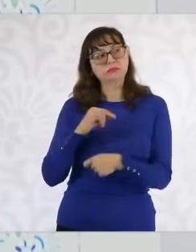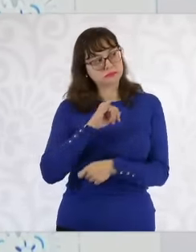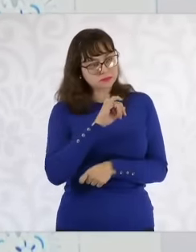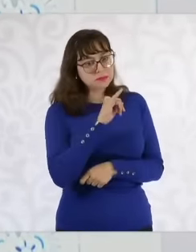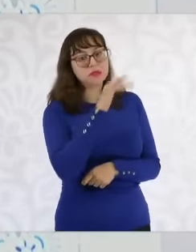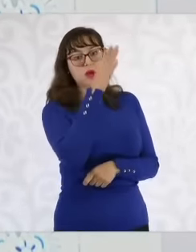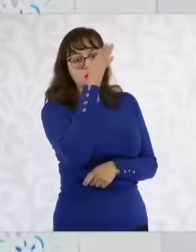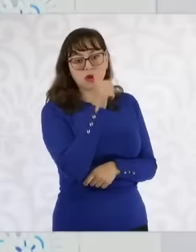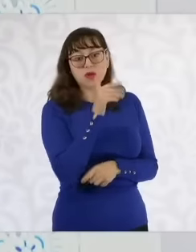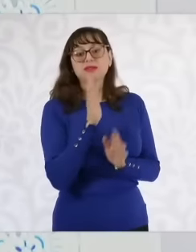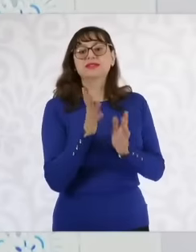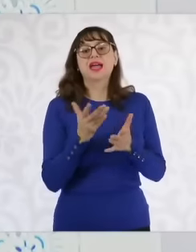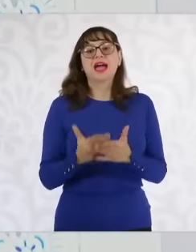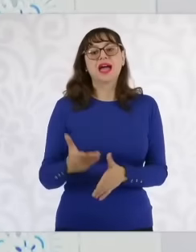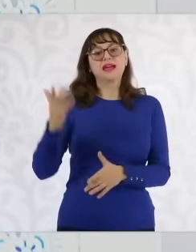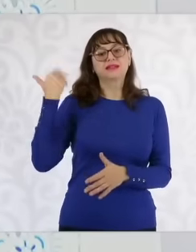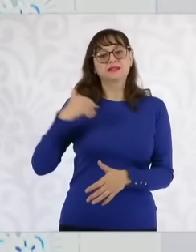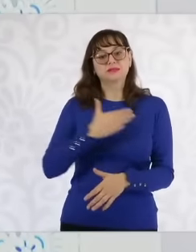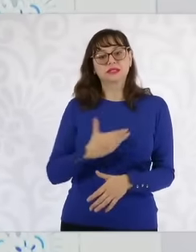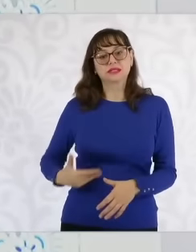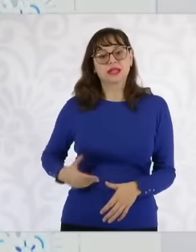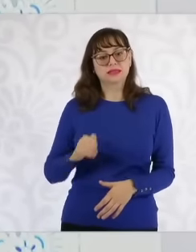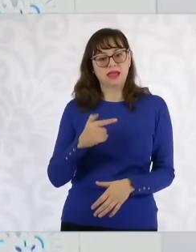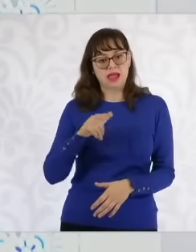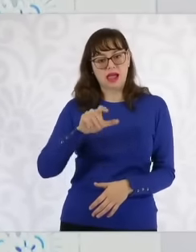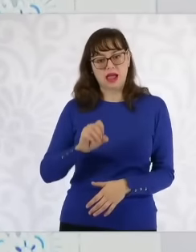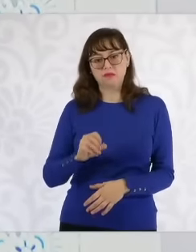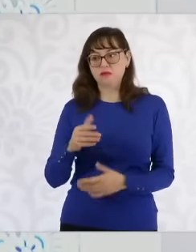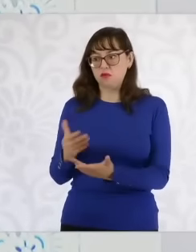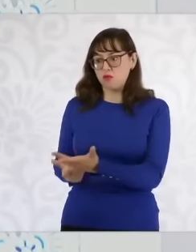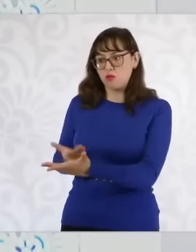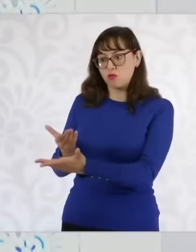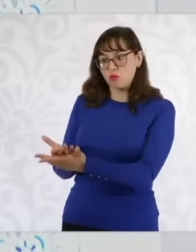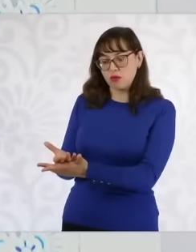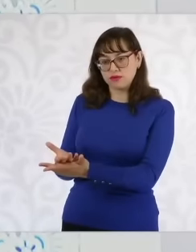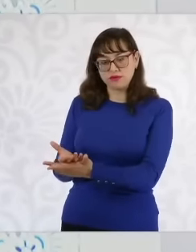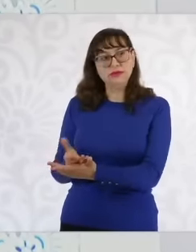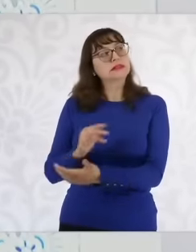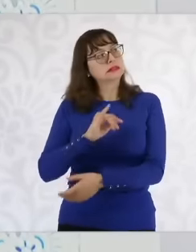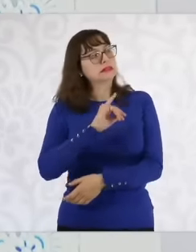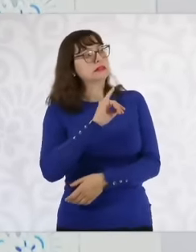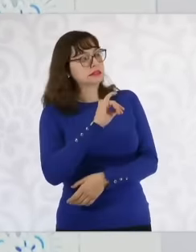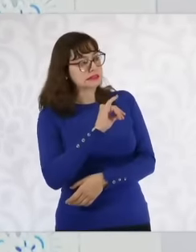Andrés Manuel López Obrador there was a proposal so that the train could pass not through Tapachula